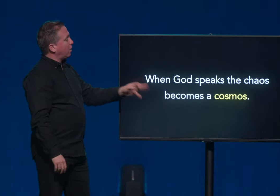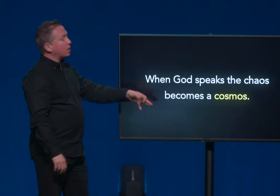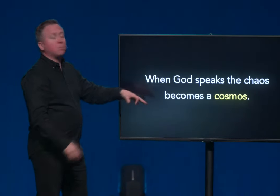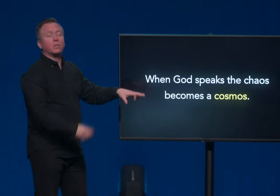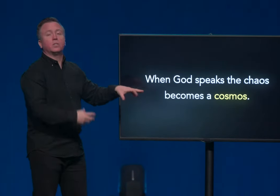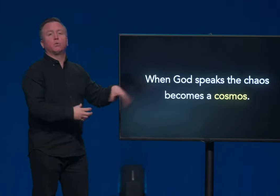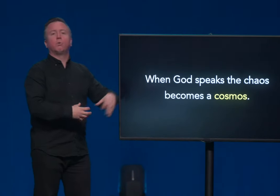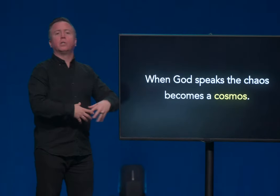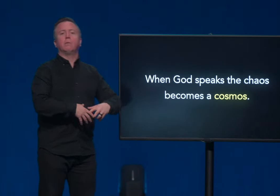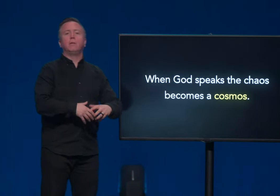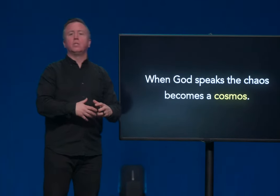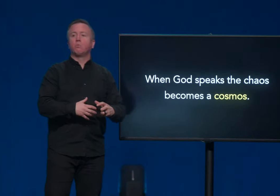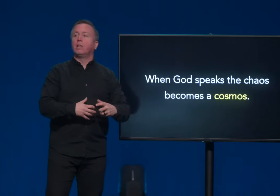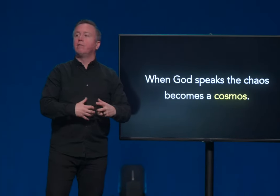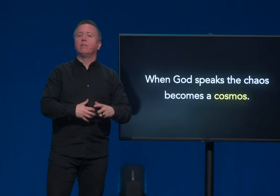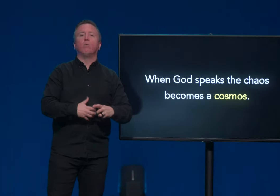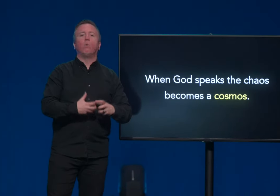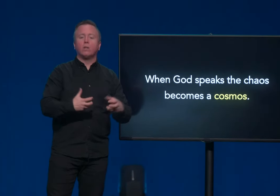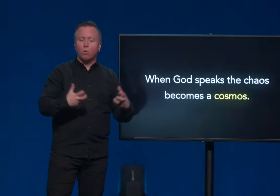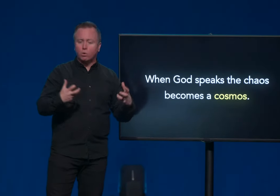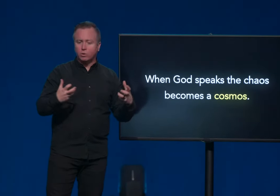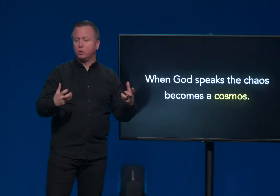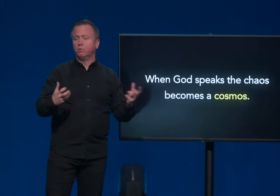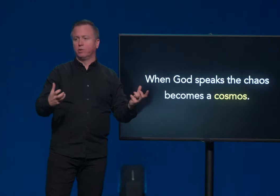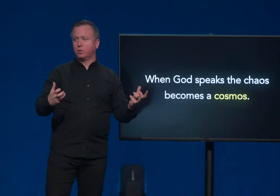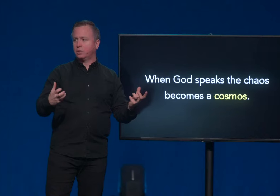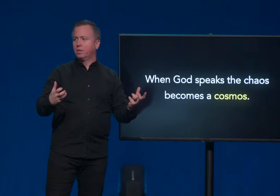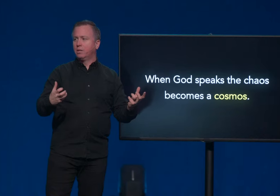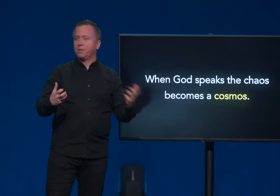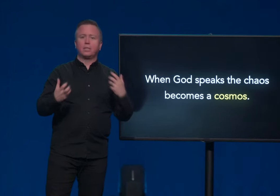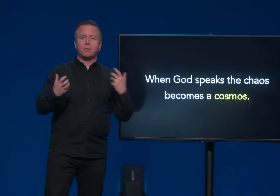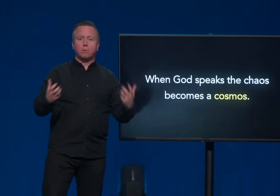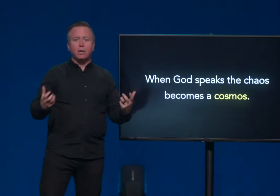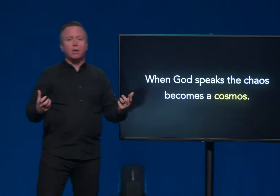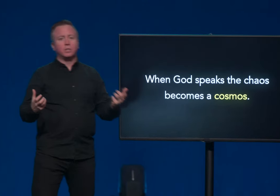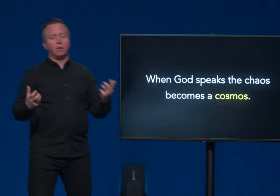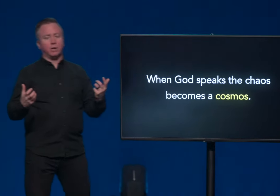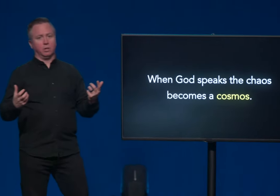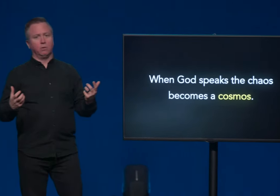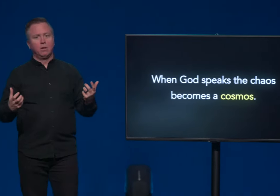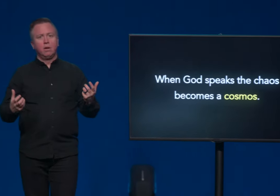The cosmos is a word that means we live in a well-ordered universe. I think that's pretty hard to argue.